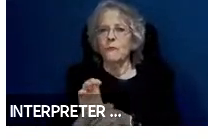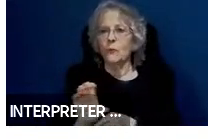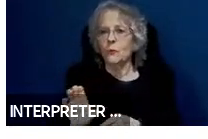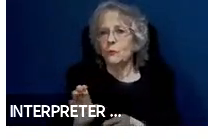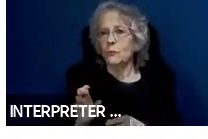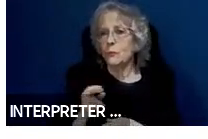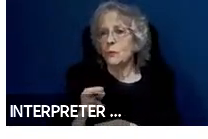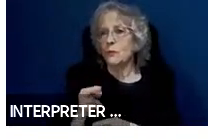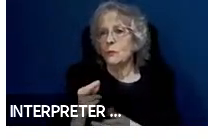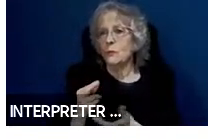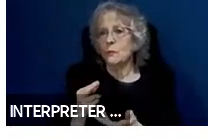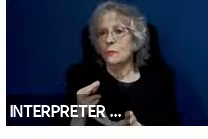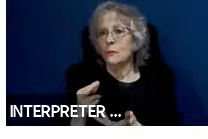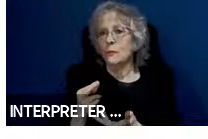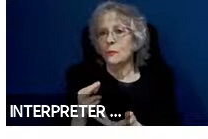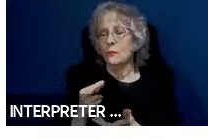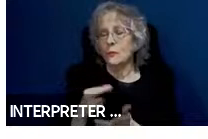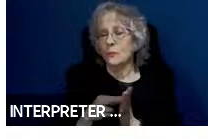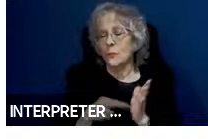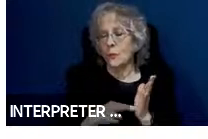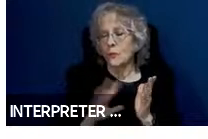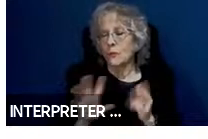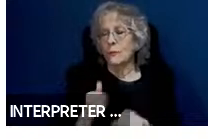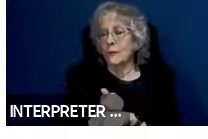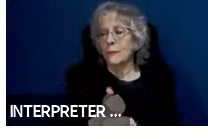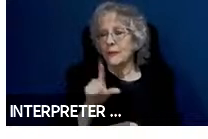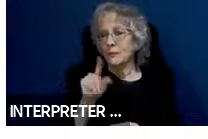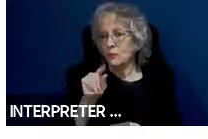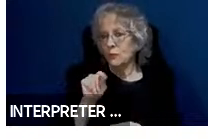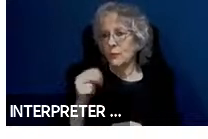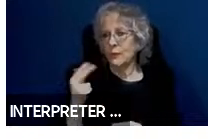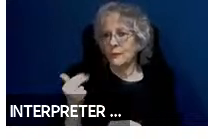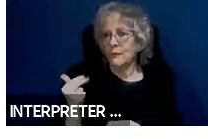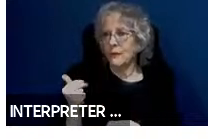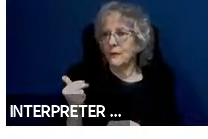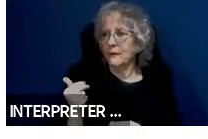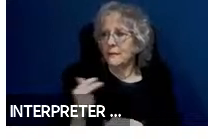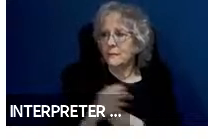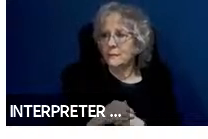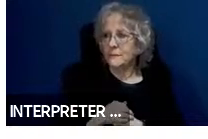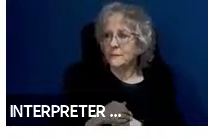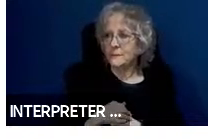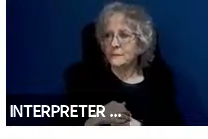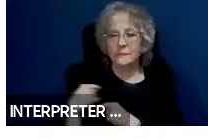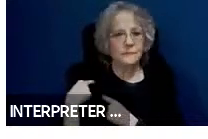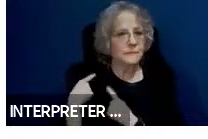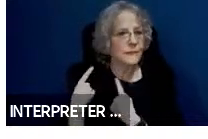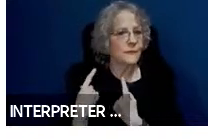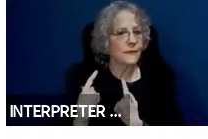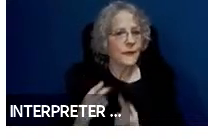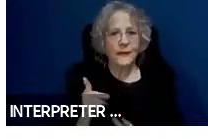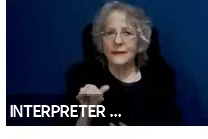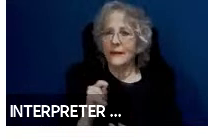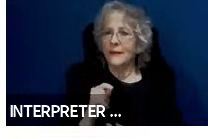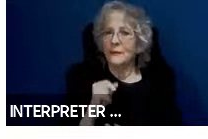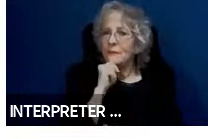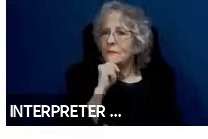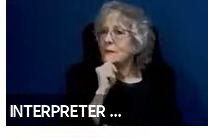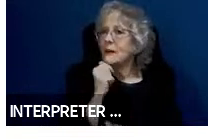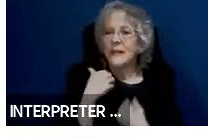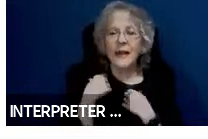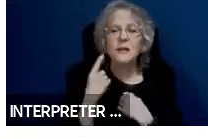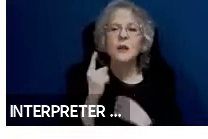or enacted or implemented in 2013. Since that date we have not had a single interpreted order